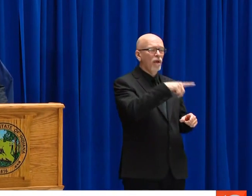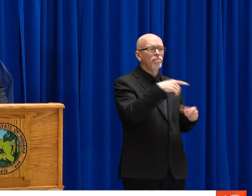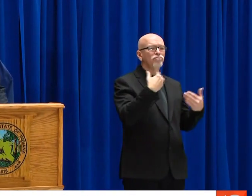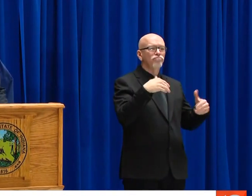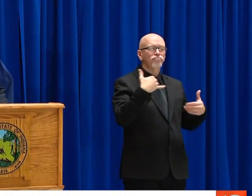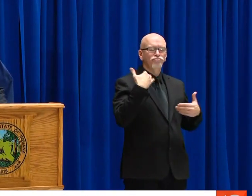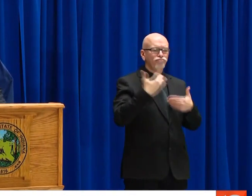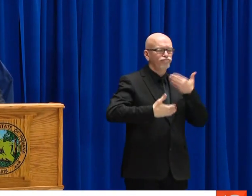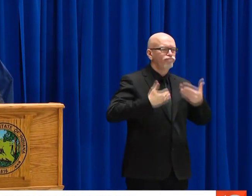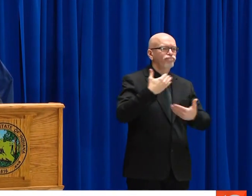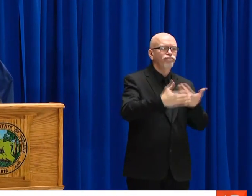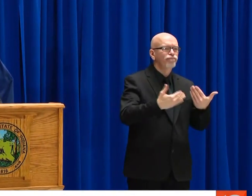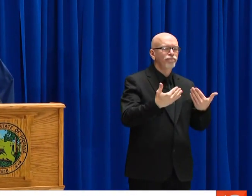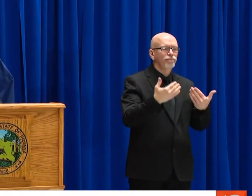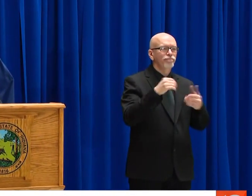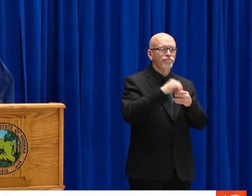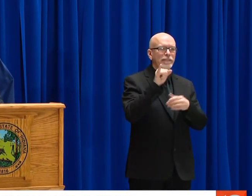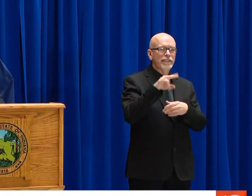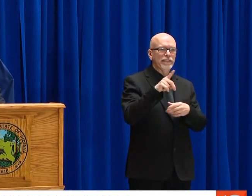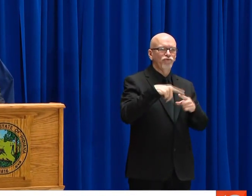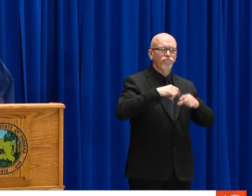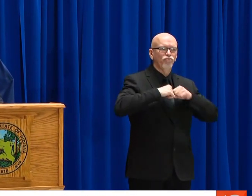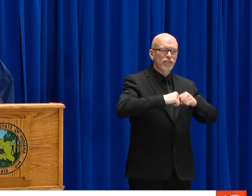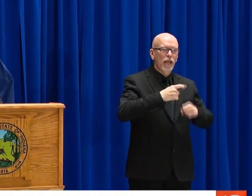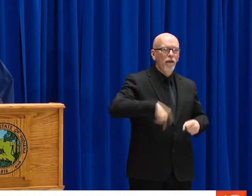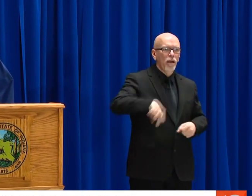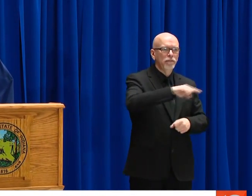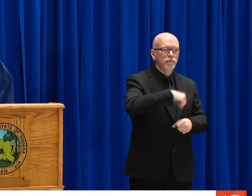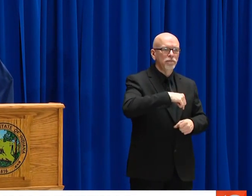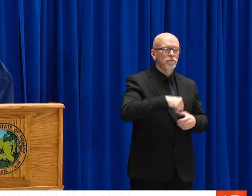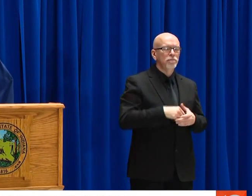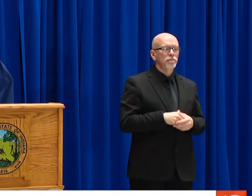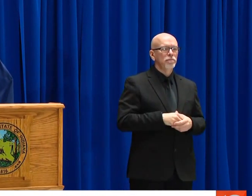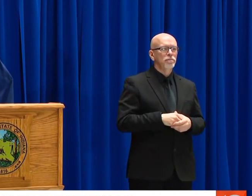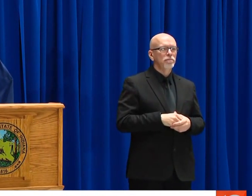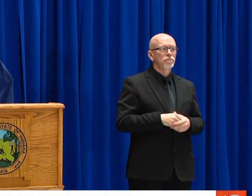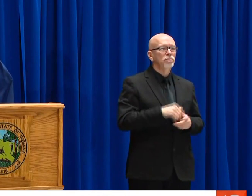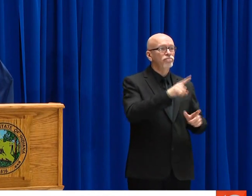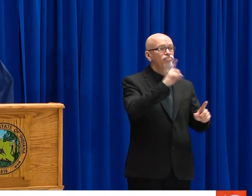WE ALL ARE GOING TO BE OKAY.